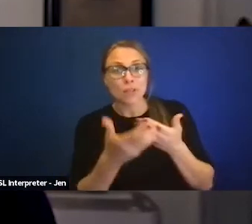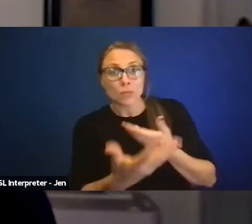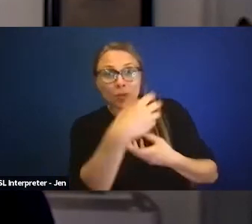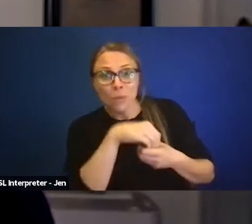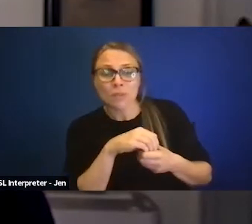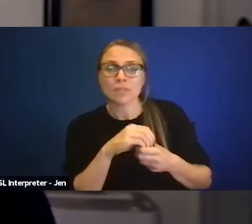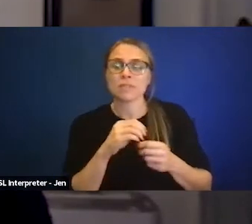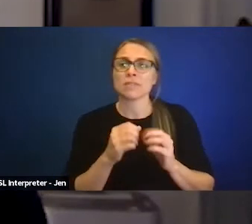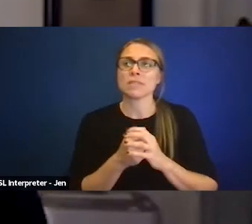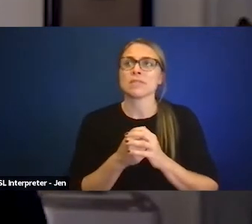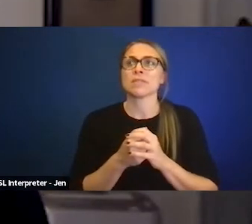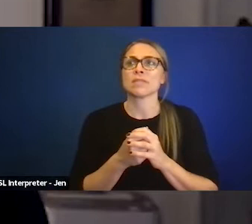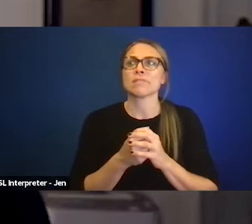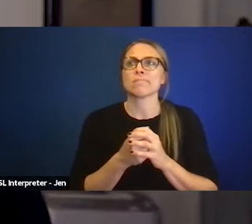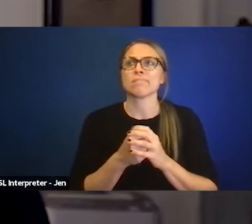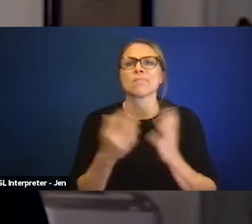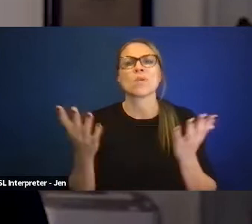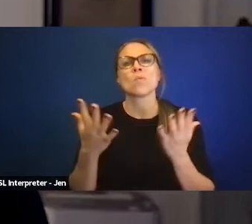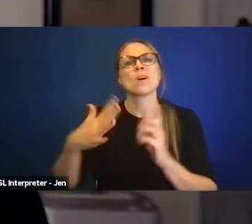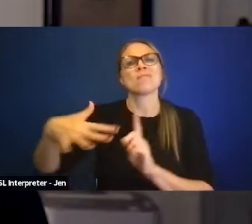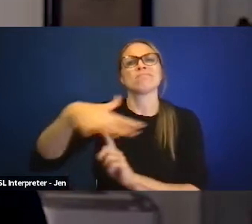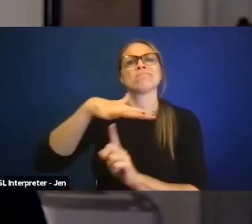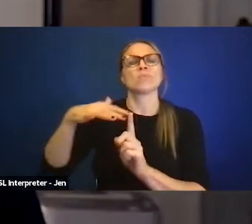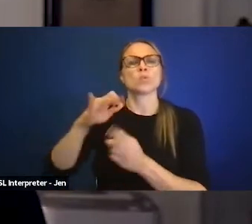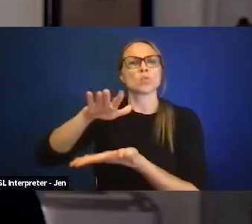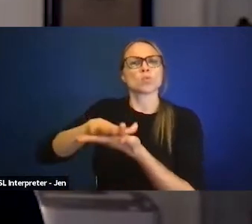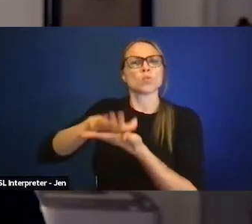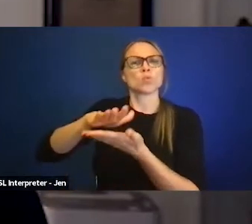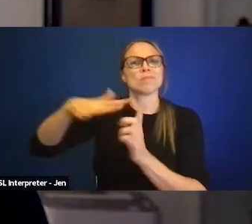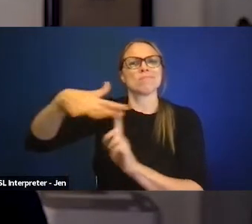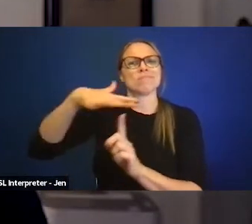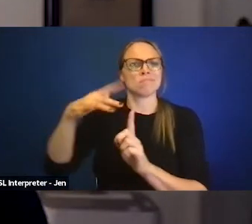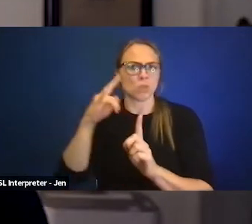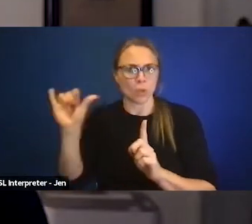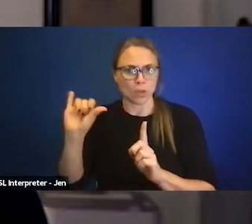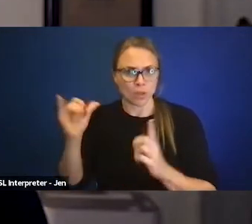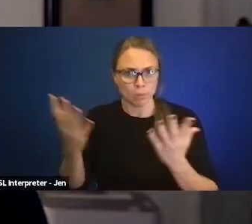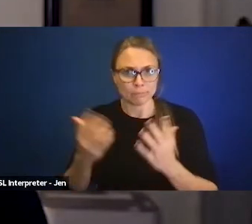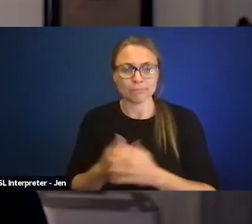What is going on in the environment of the school? So one of the issues around NDEAM,